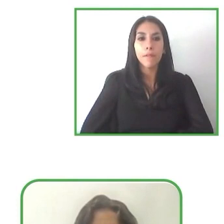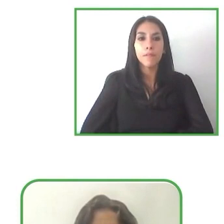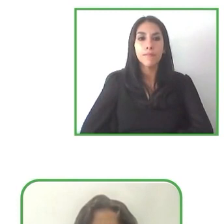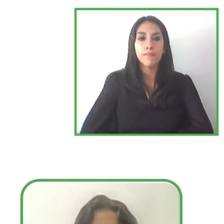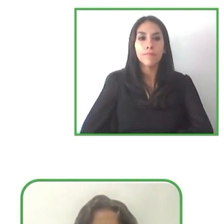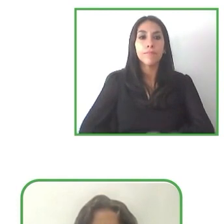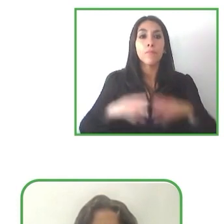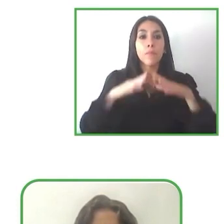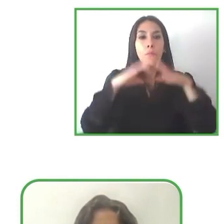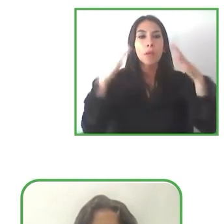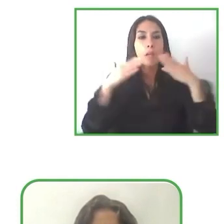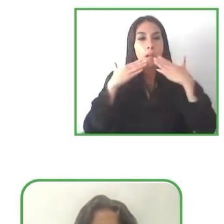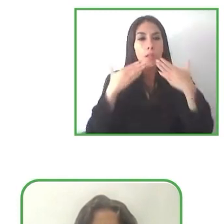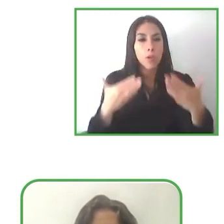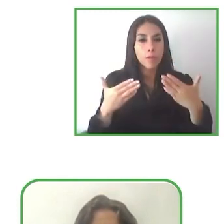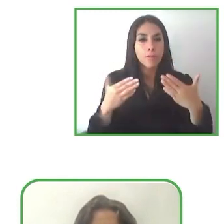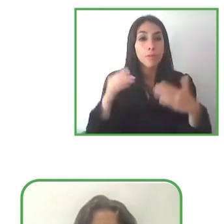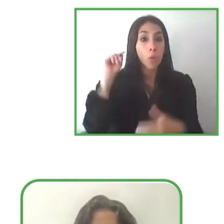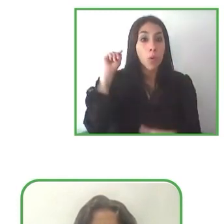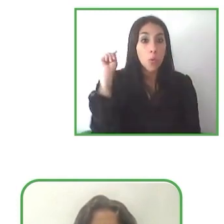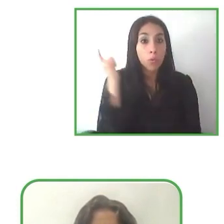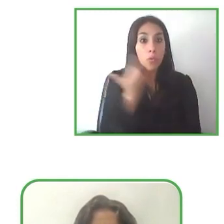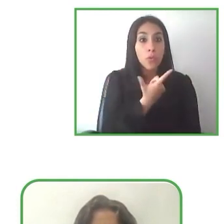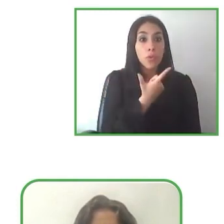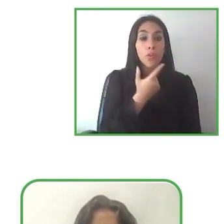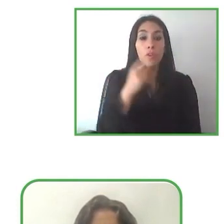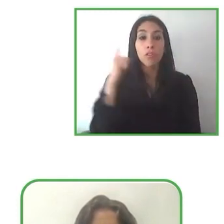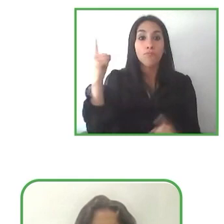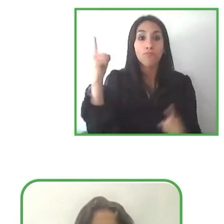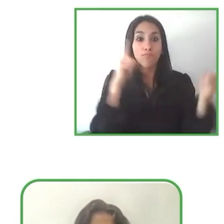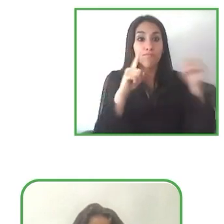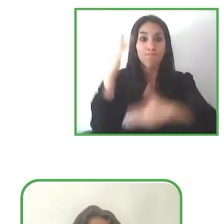I want to thank all the speakers for the great projects that you have